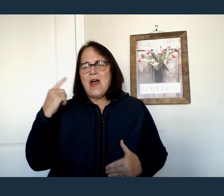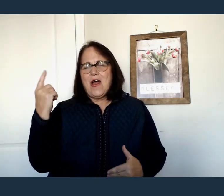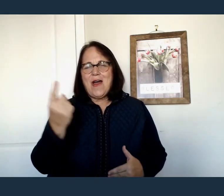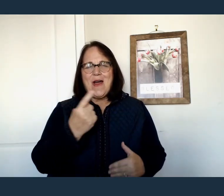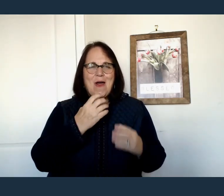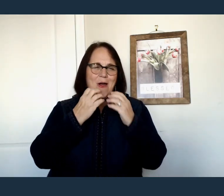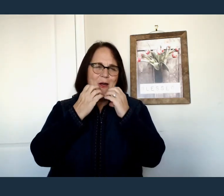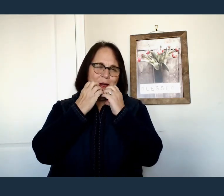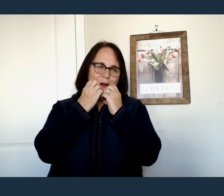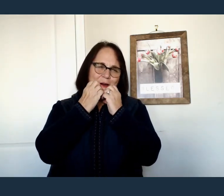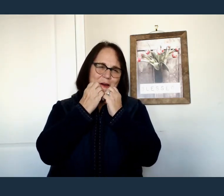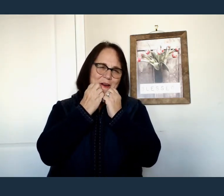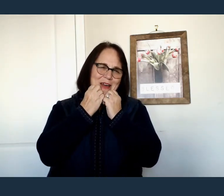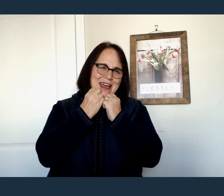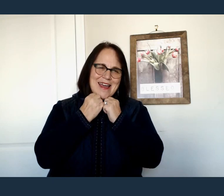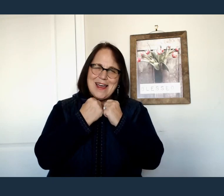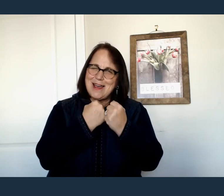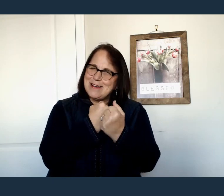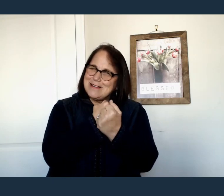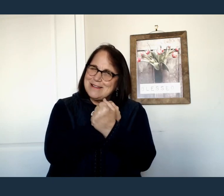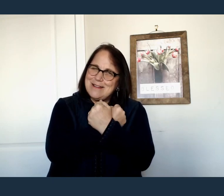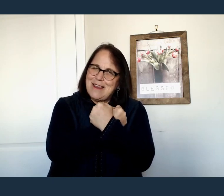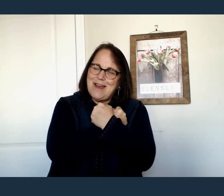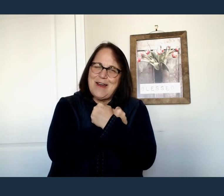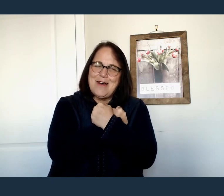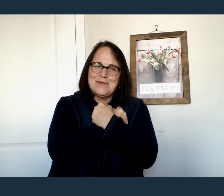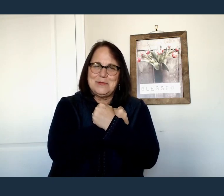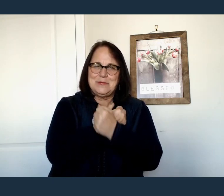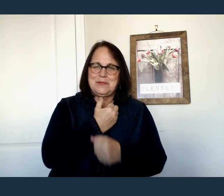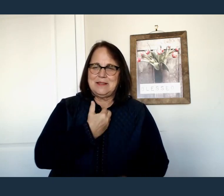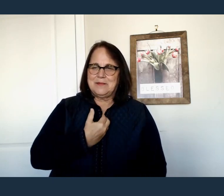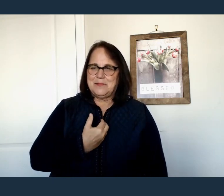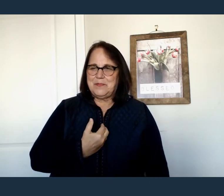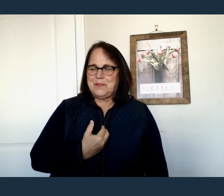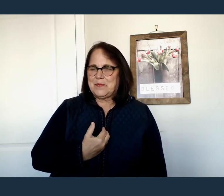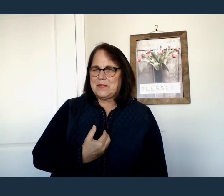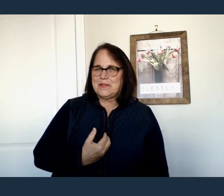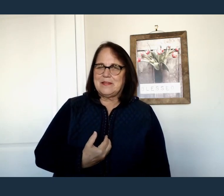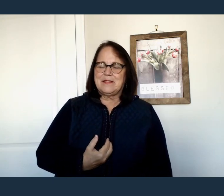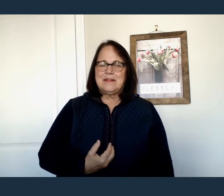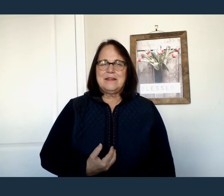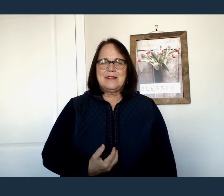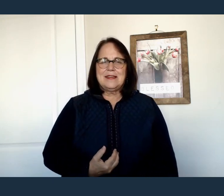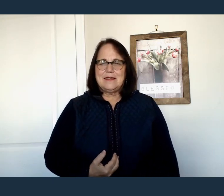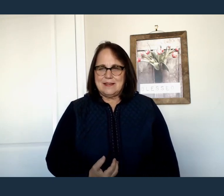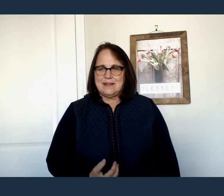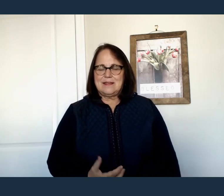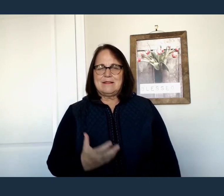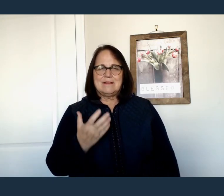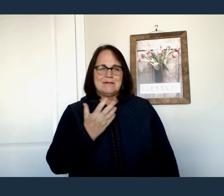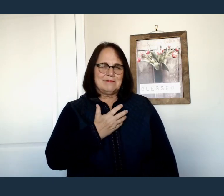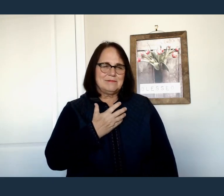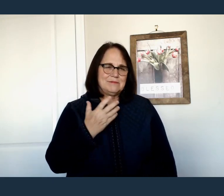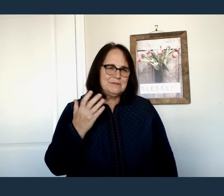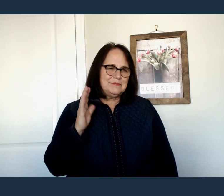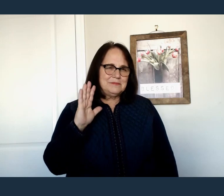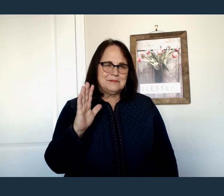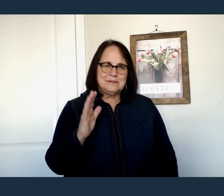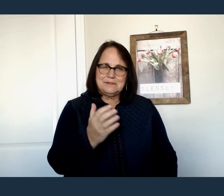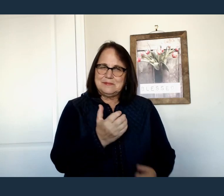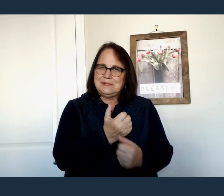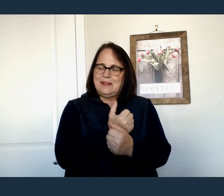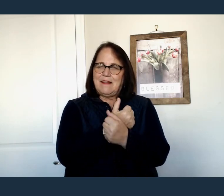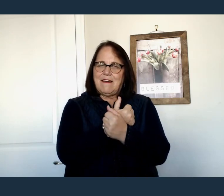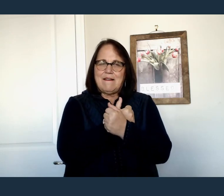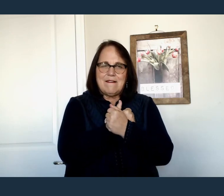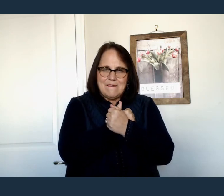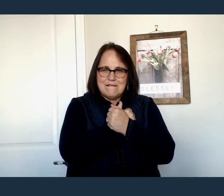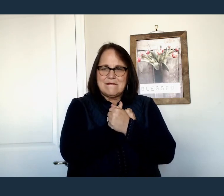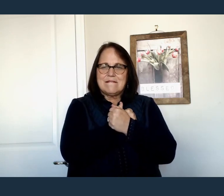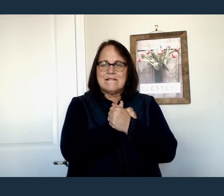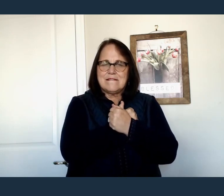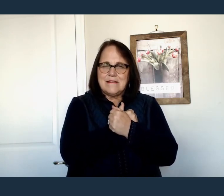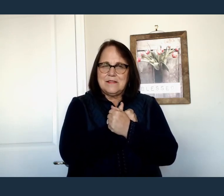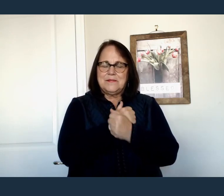Always holds me close